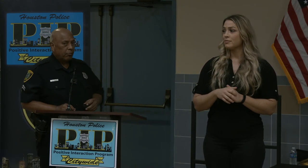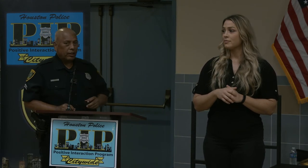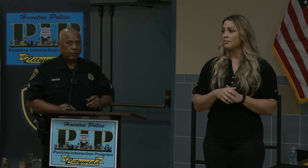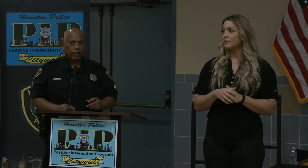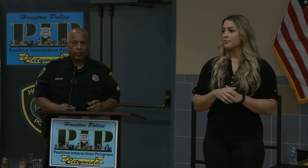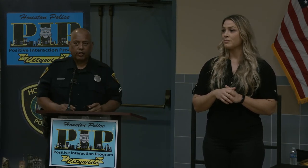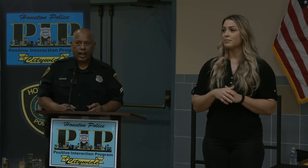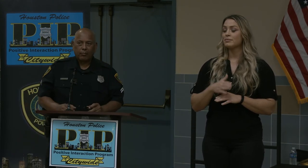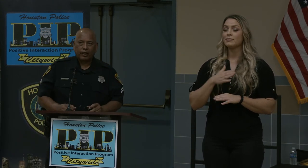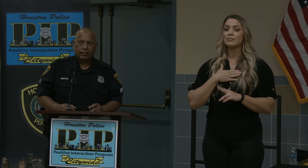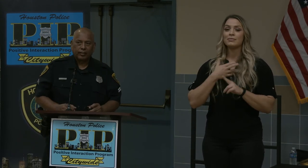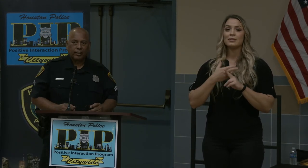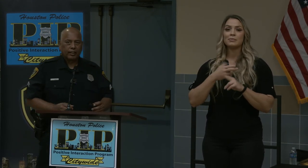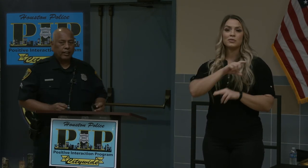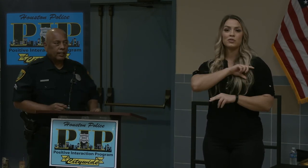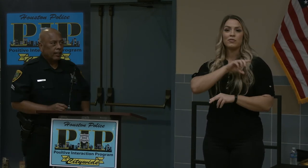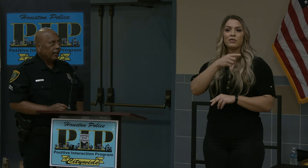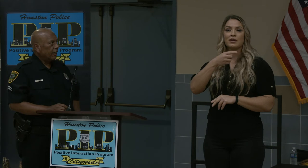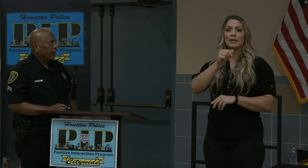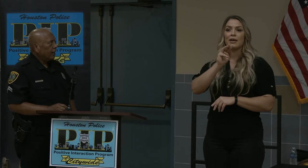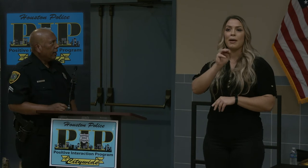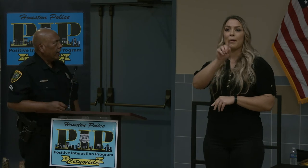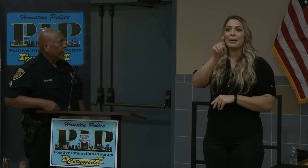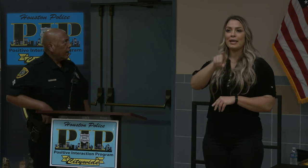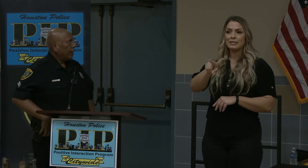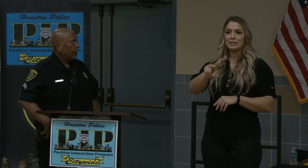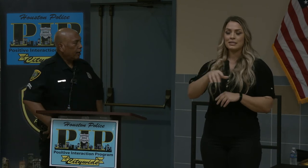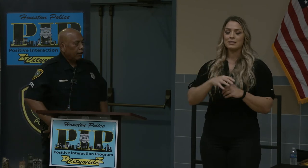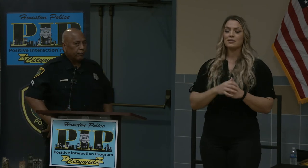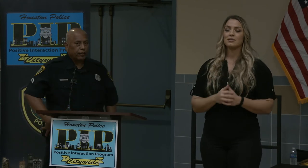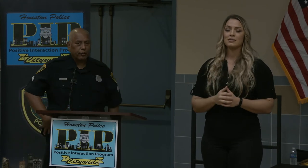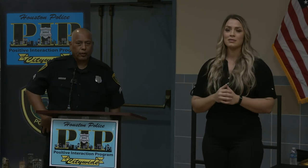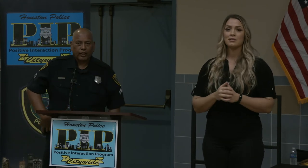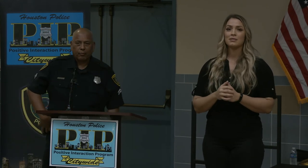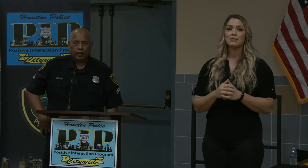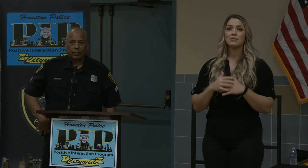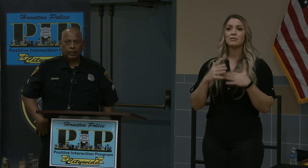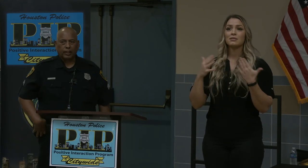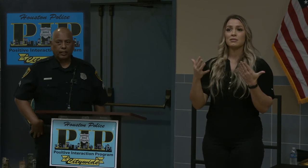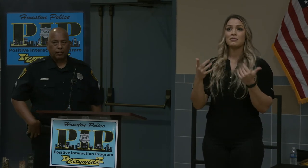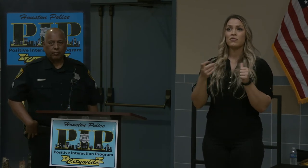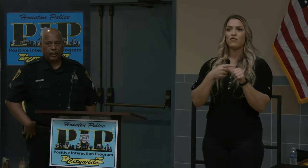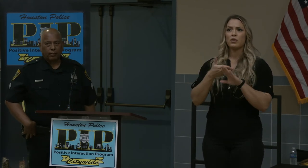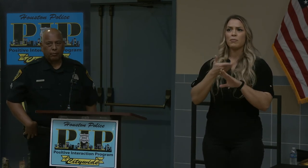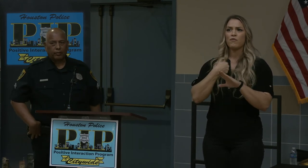my name is officer gomez uh first before i came out to the police